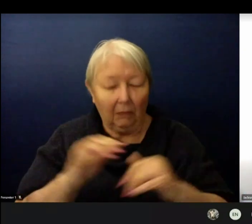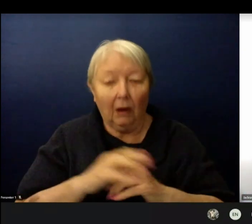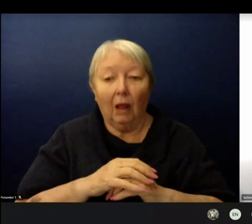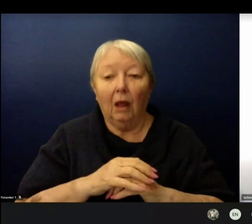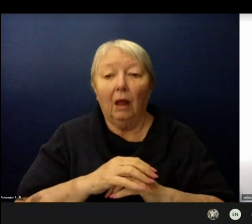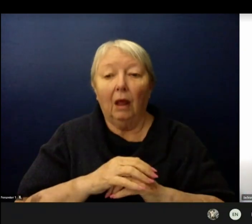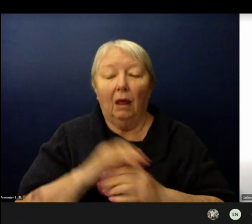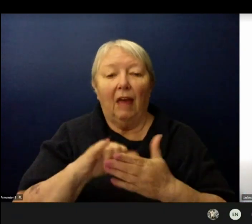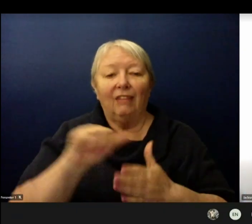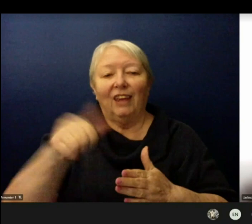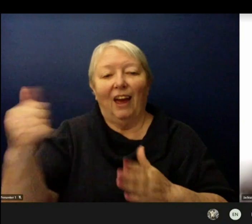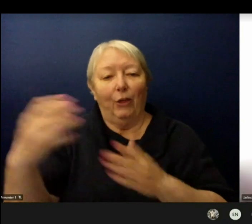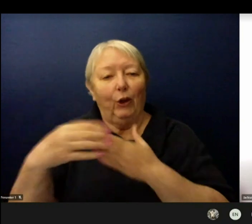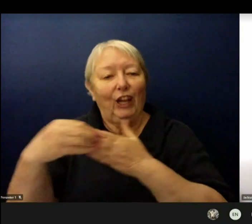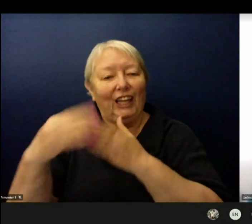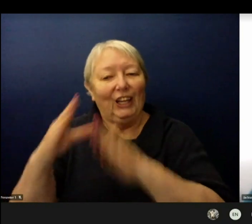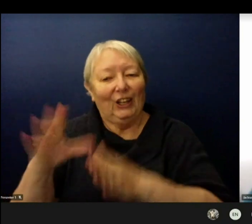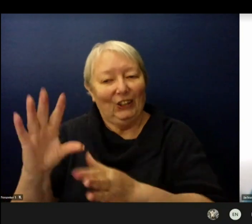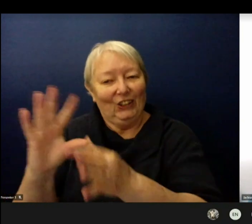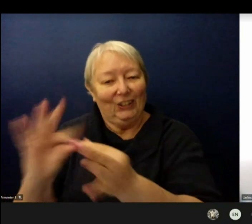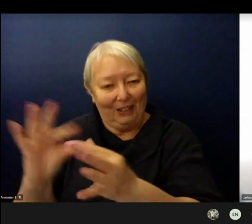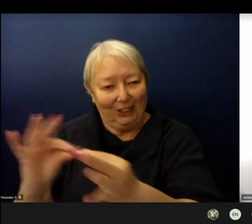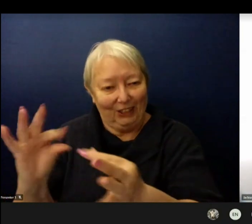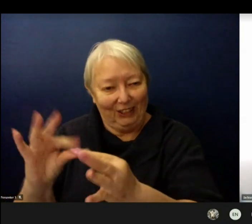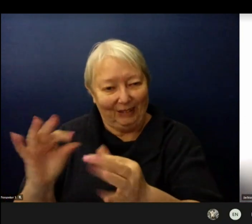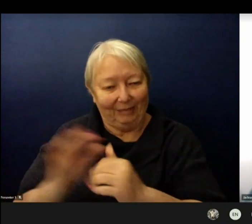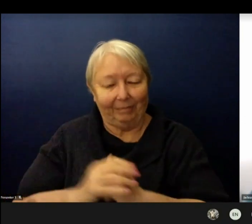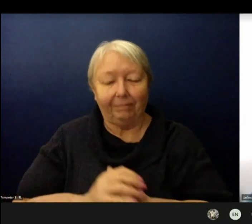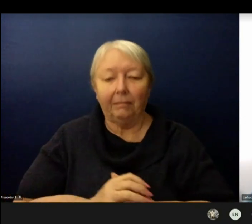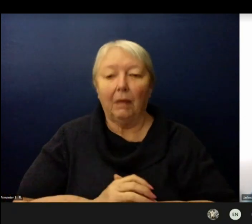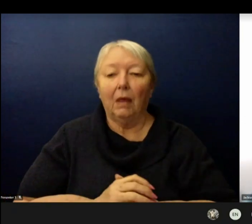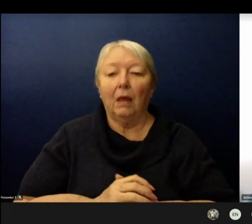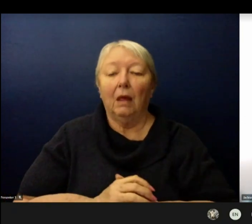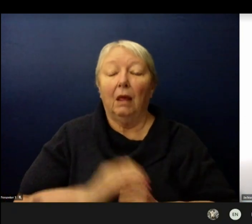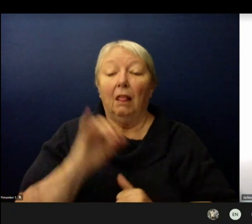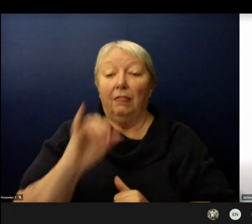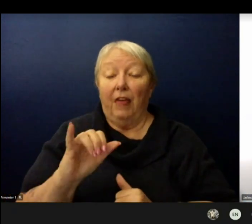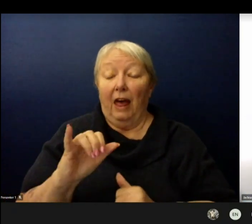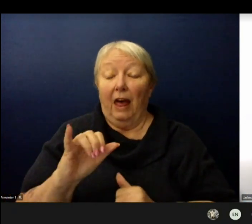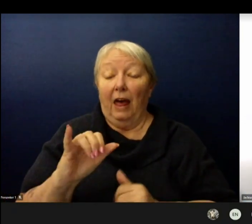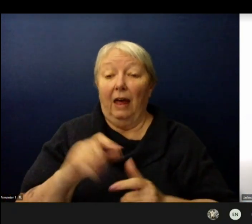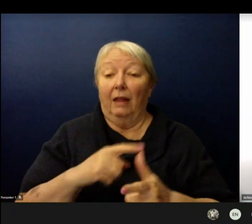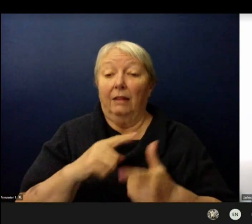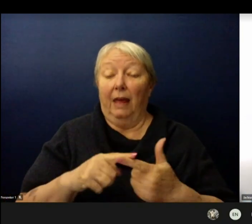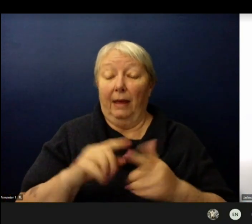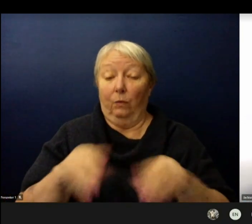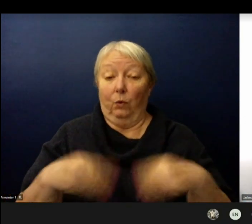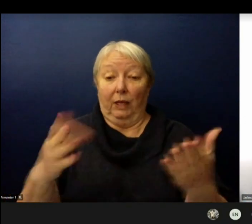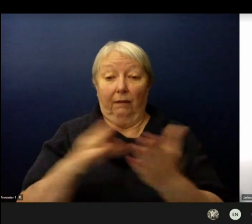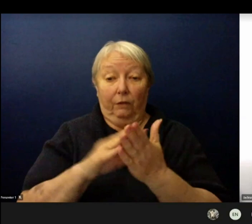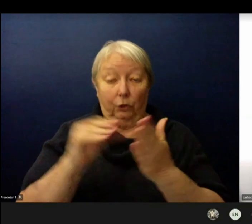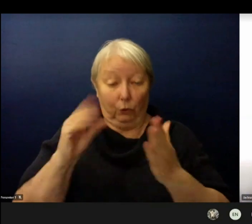And this gives our students an opportunity to focus on the learnings that have been provided by the district